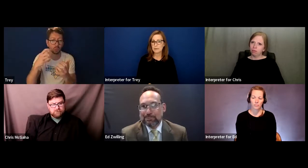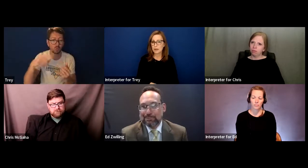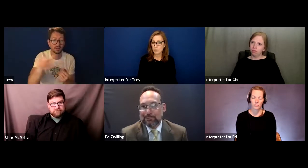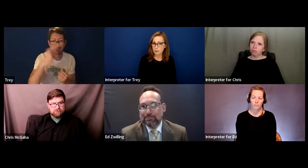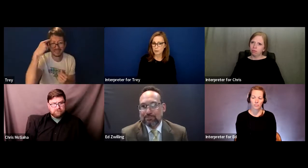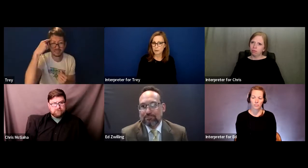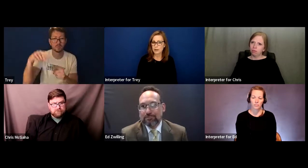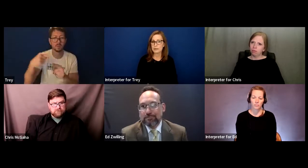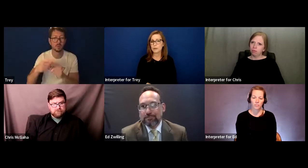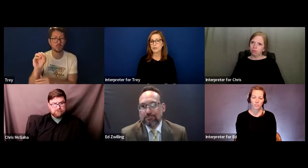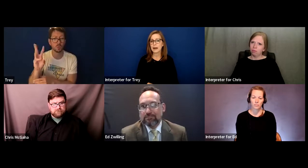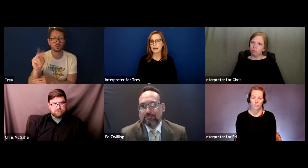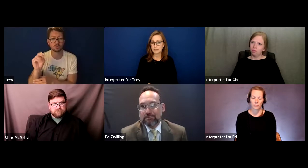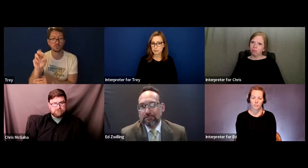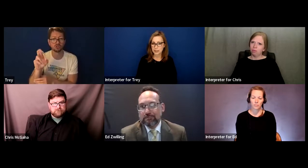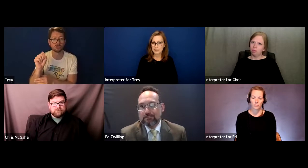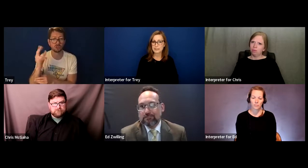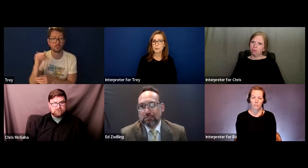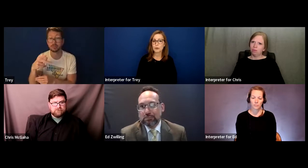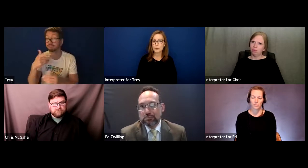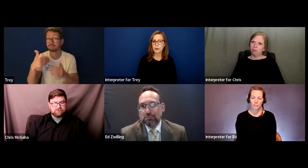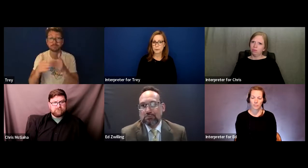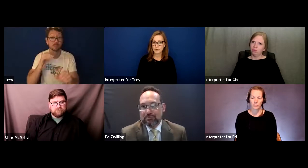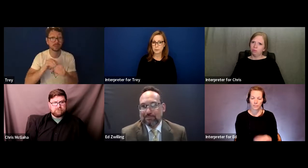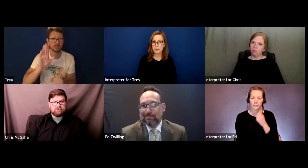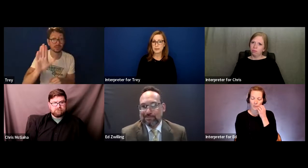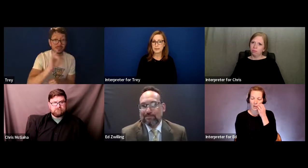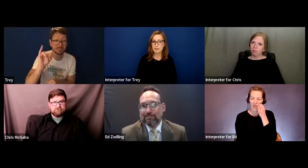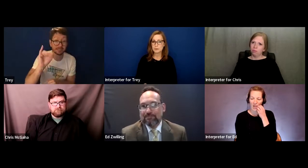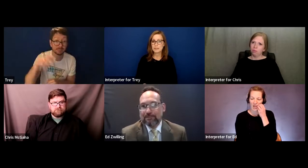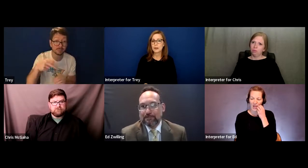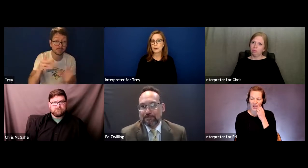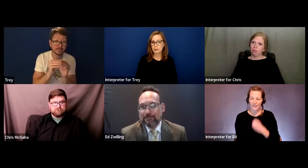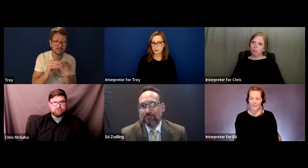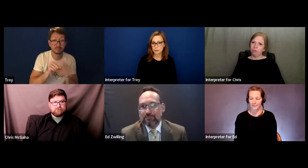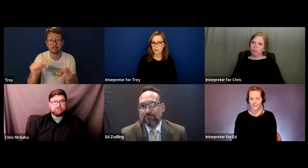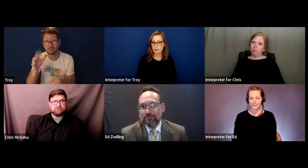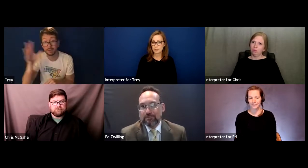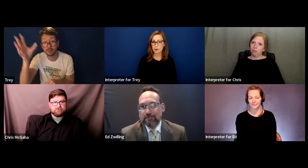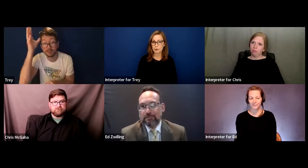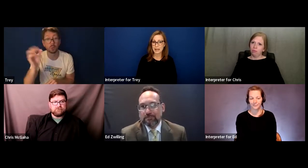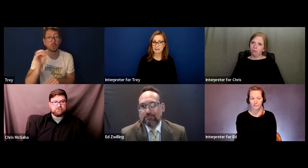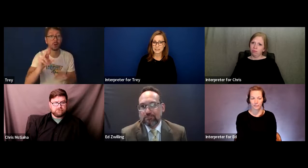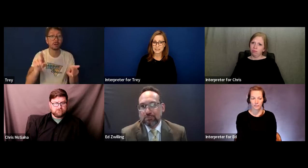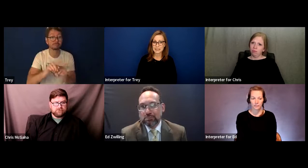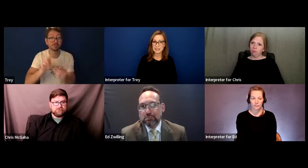And if they weren't providing those, I had to, like I said, work with them to take ownership of my own advocacy.